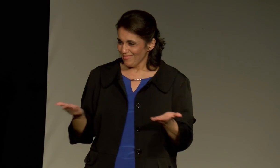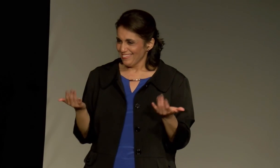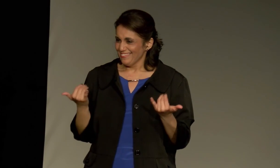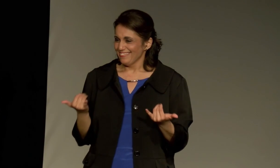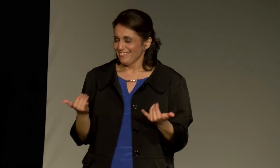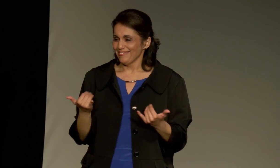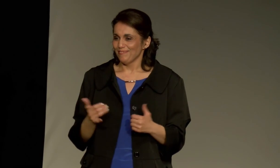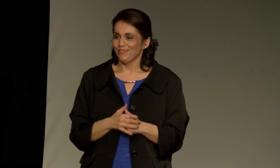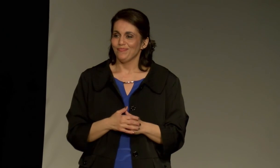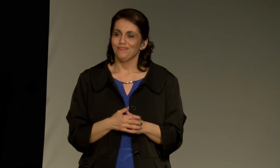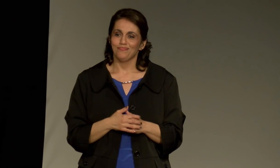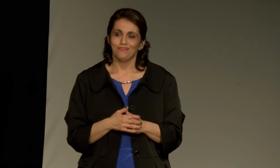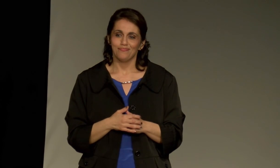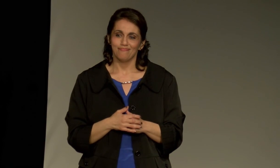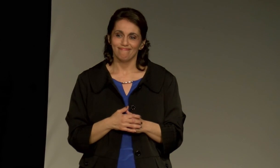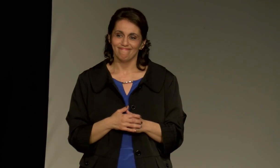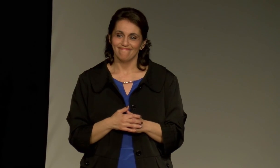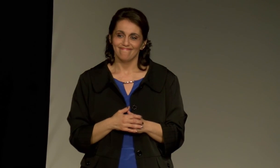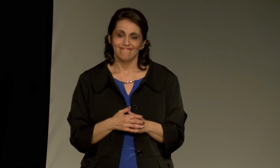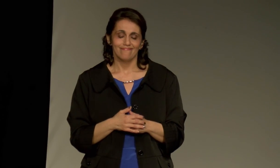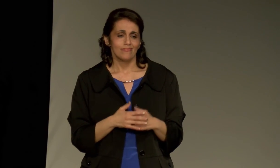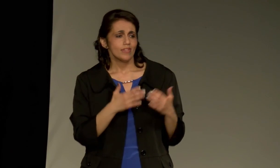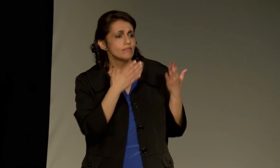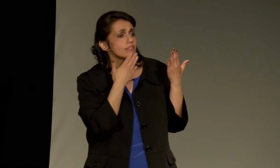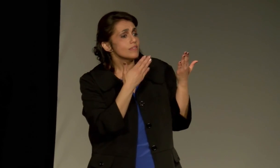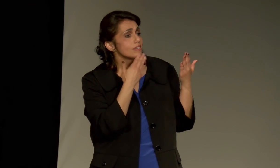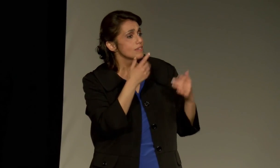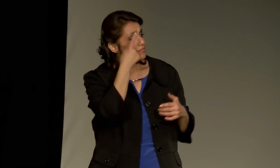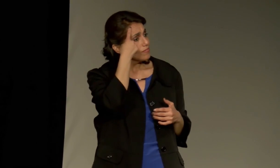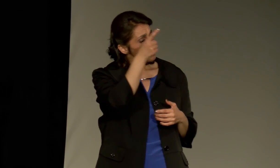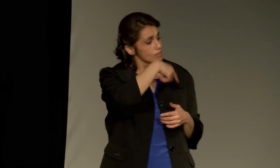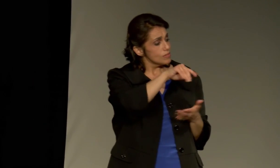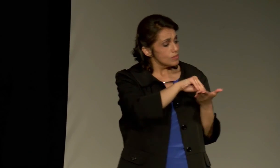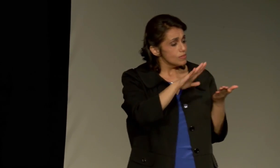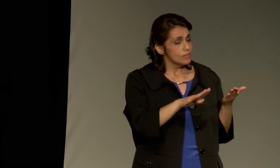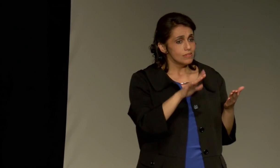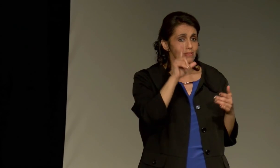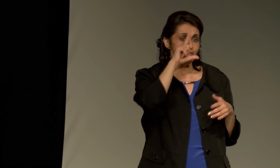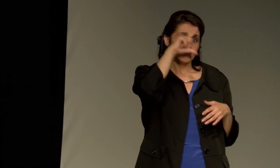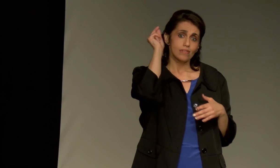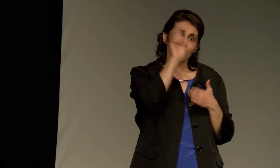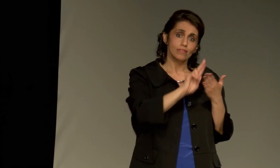Because of those students, I'm here today.